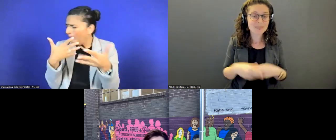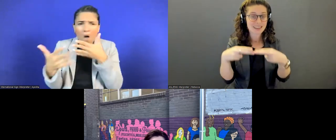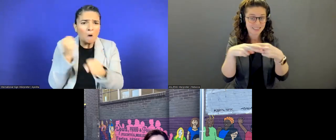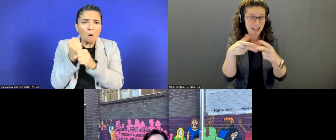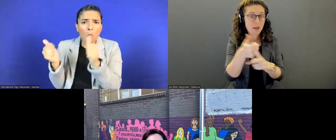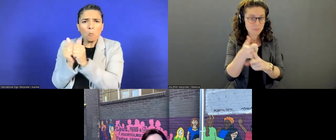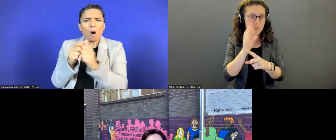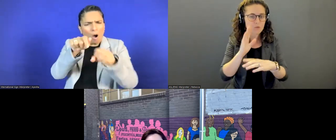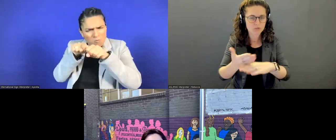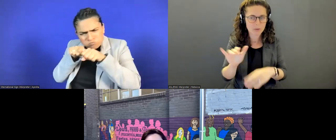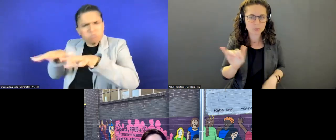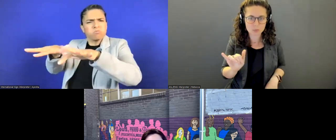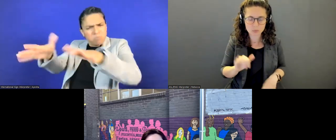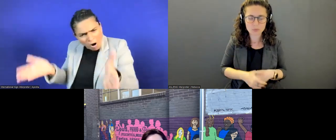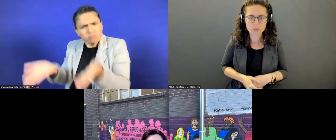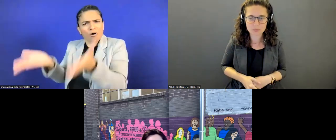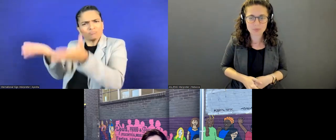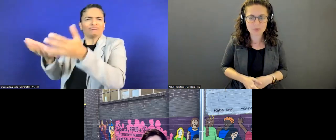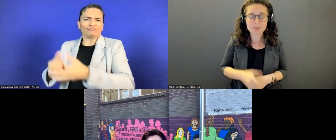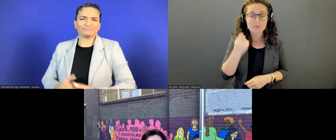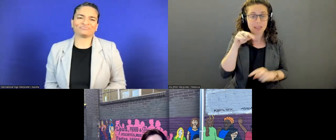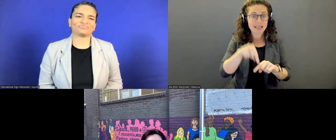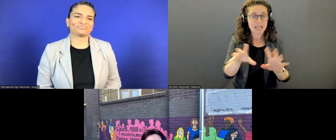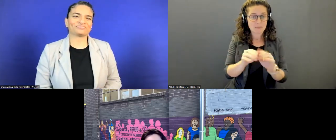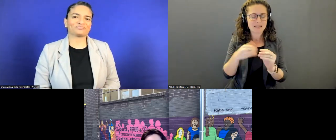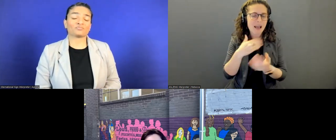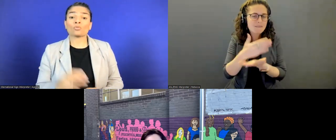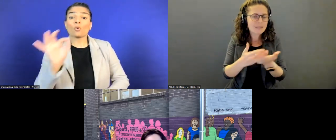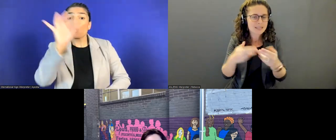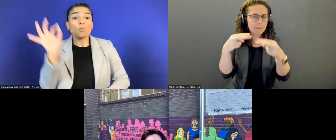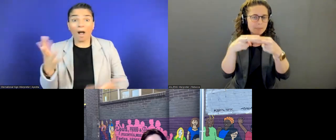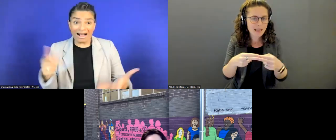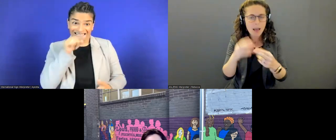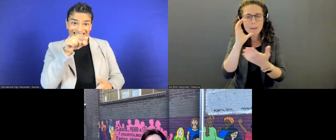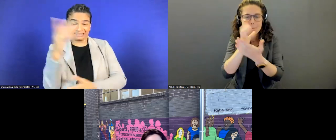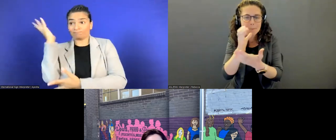Because this presentation will have some visuals involved, but we're going to make sure that